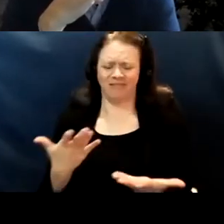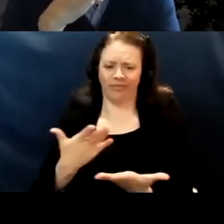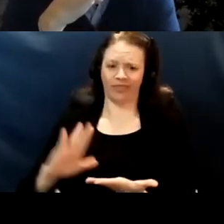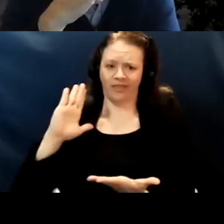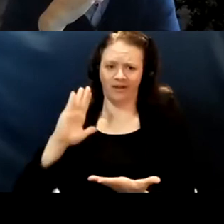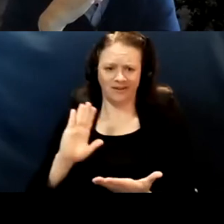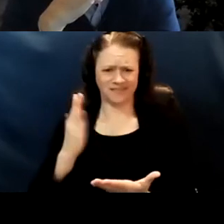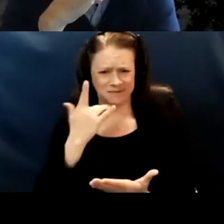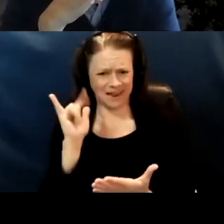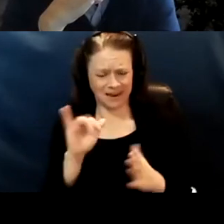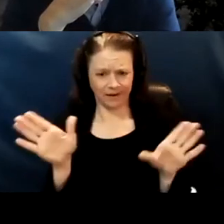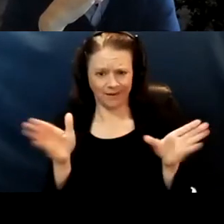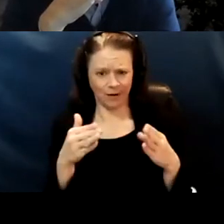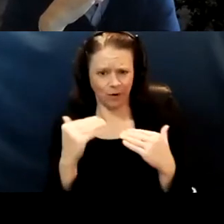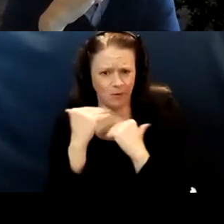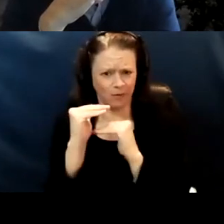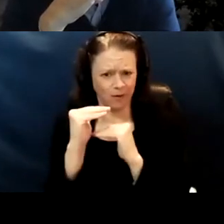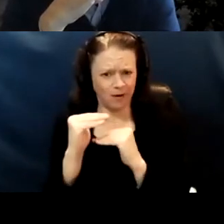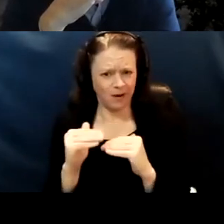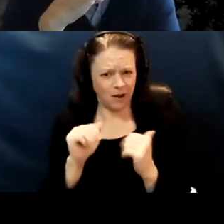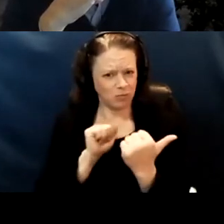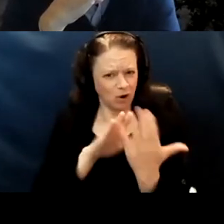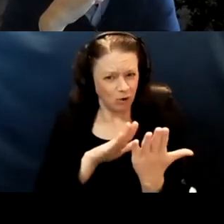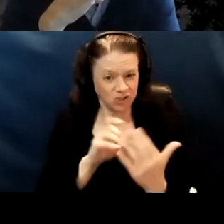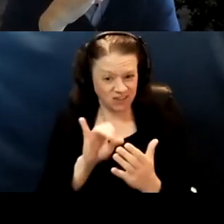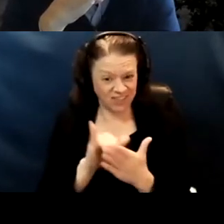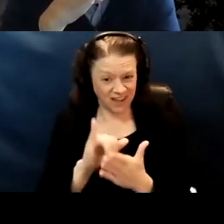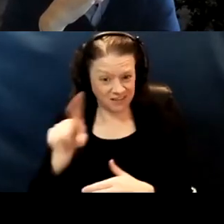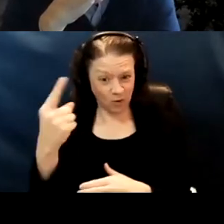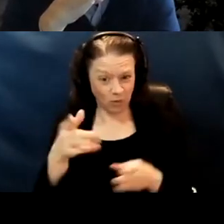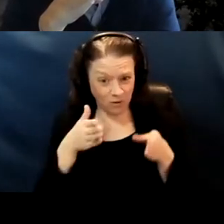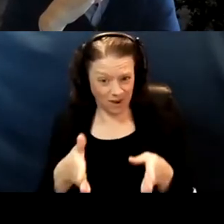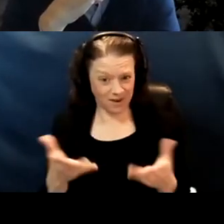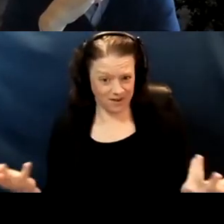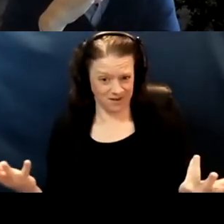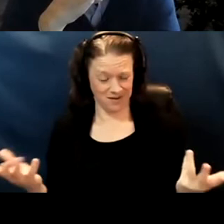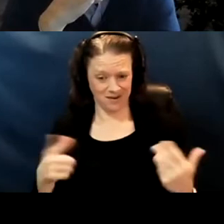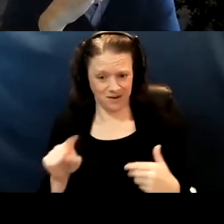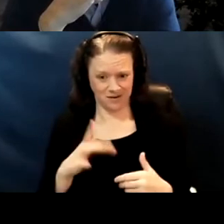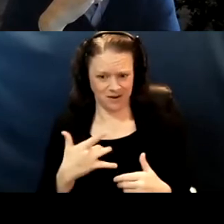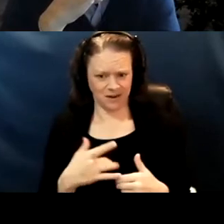narrow approach to, if that's the way you think-- And why do we have to be treated that way?